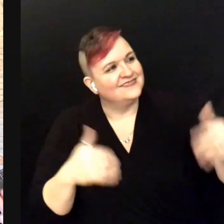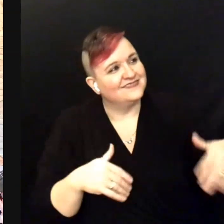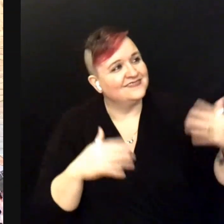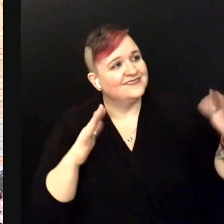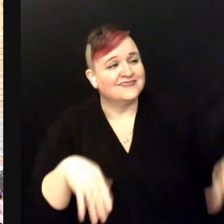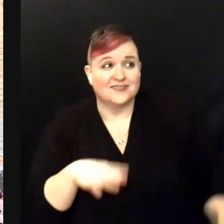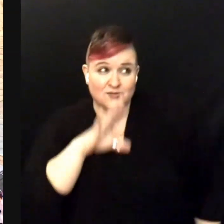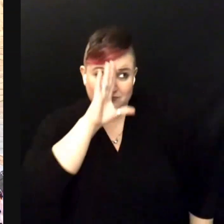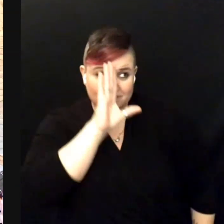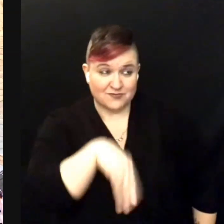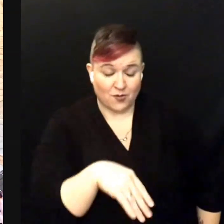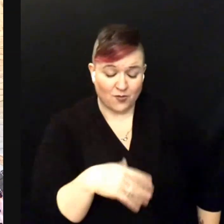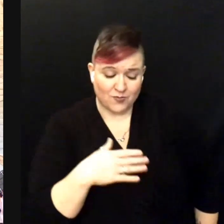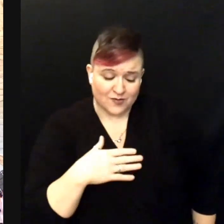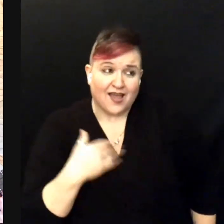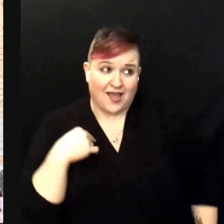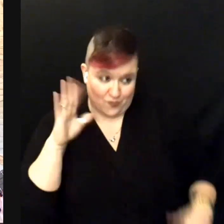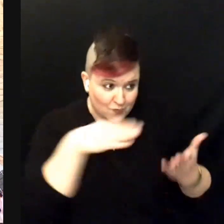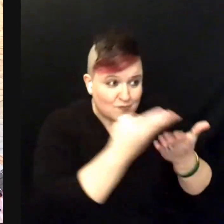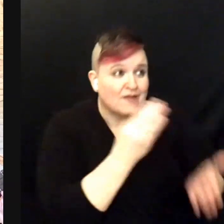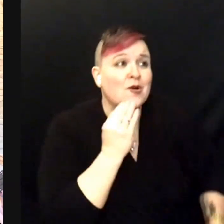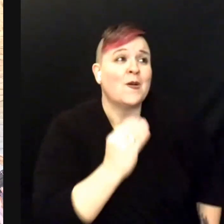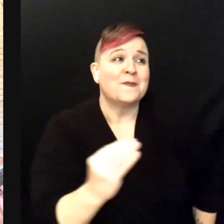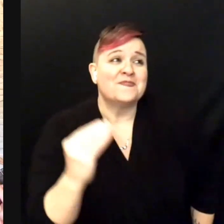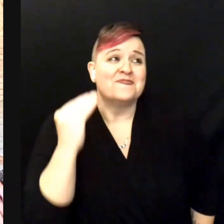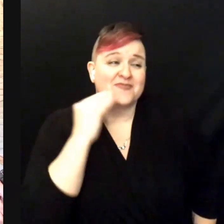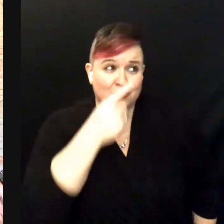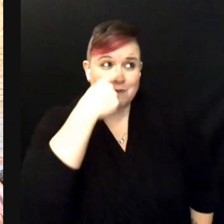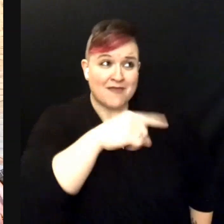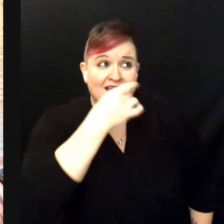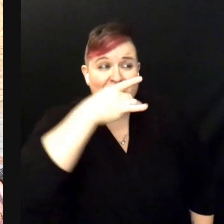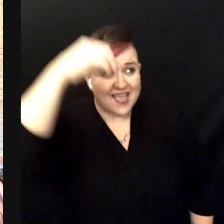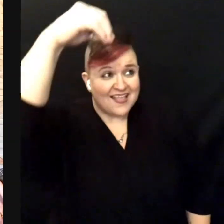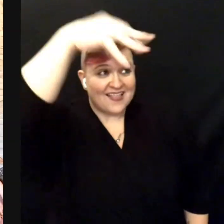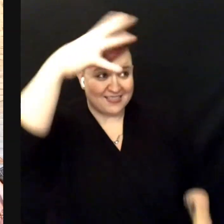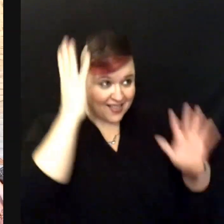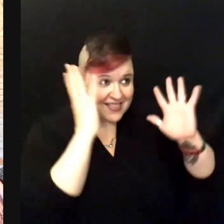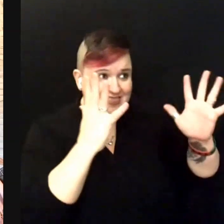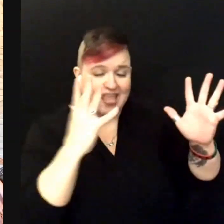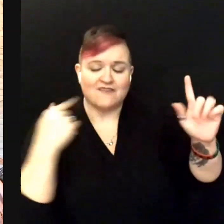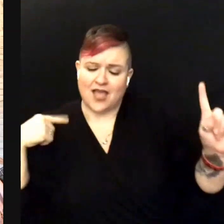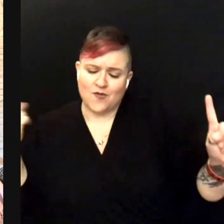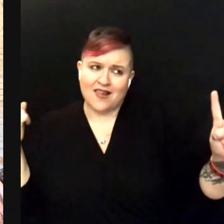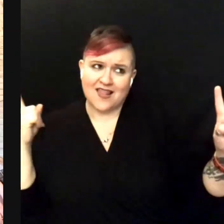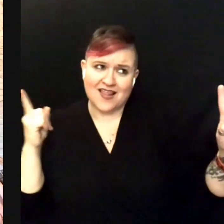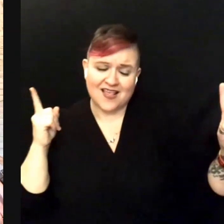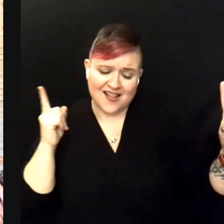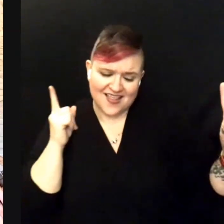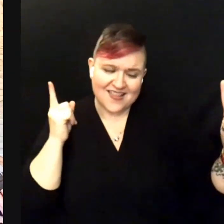please leave a light on for me I’m just down the road